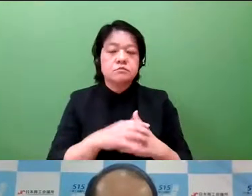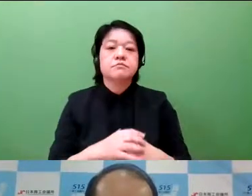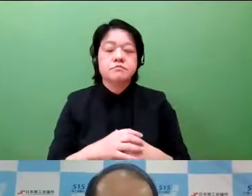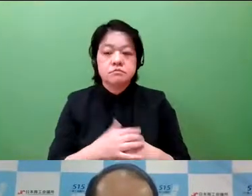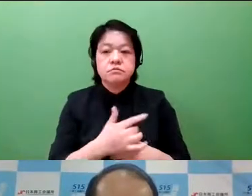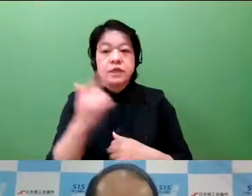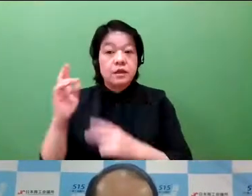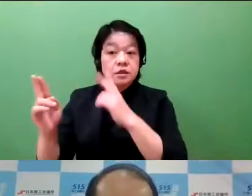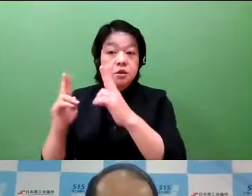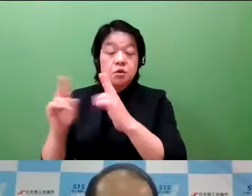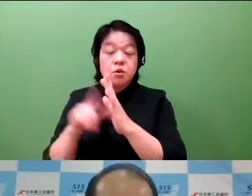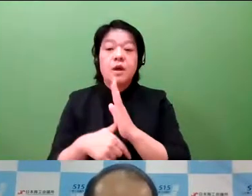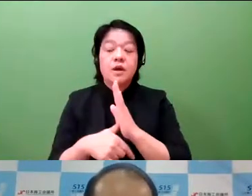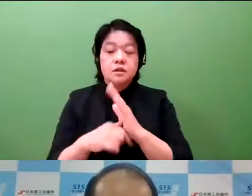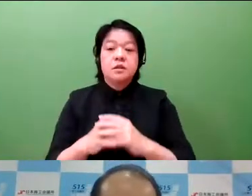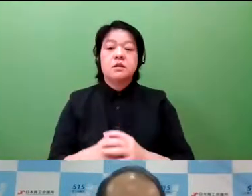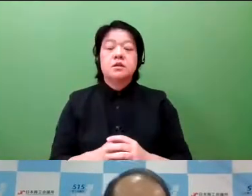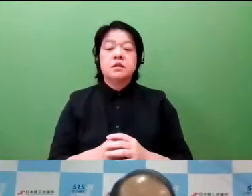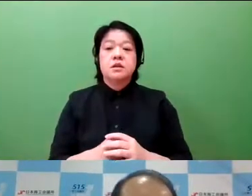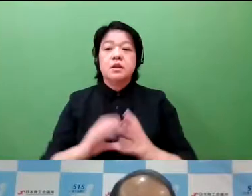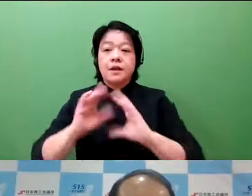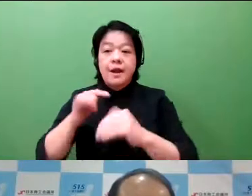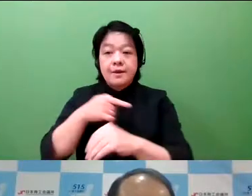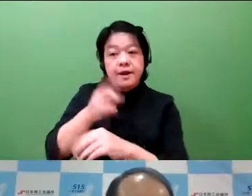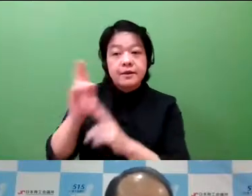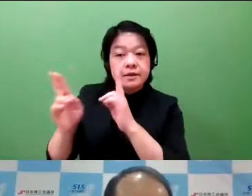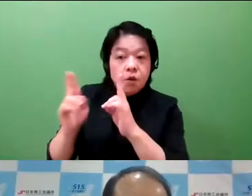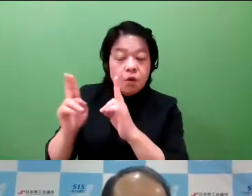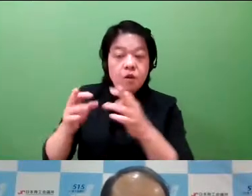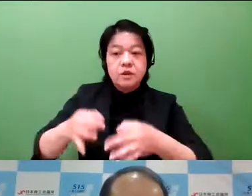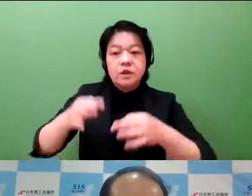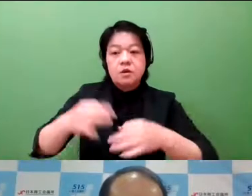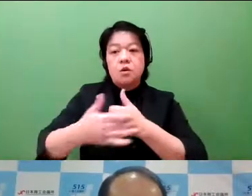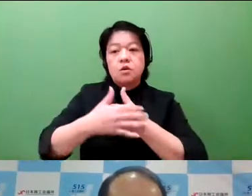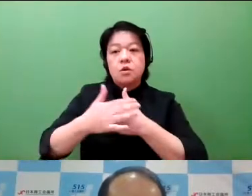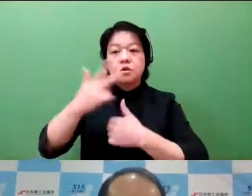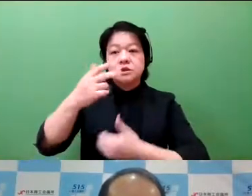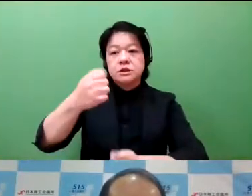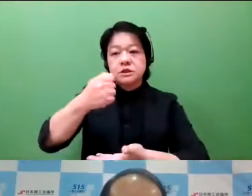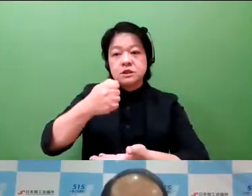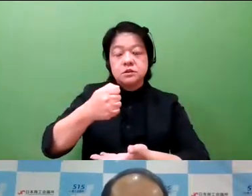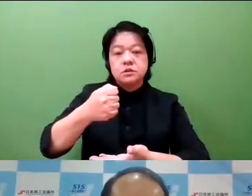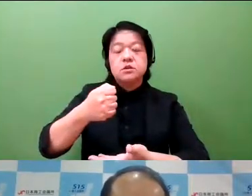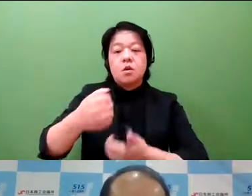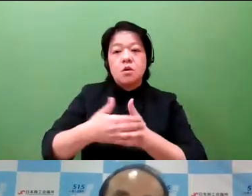Especially when it comes to going overseas or otherwise